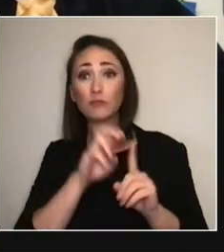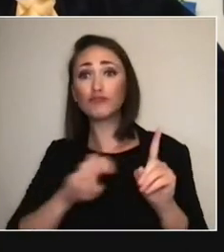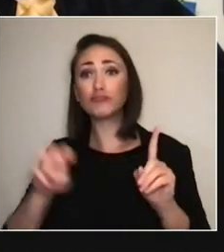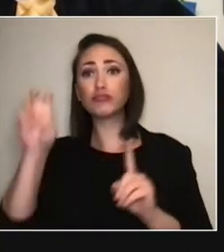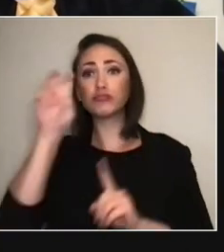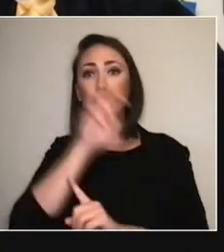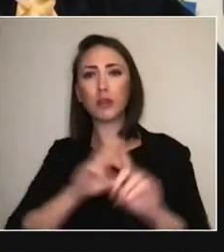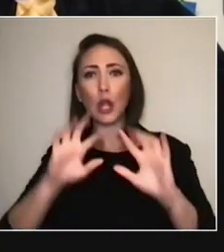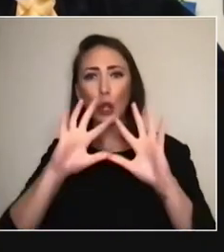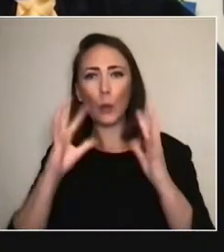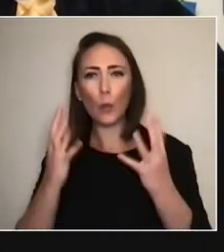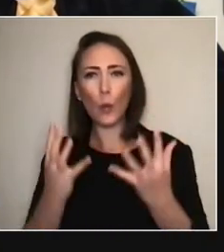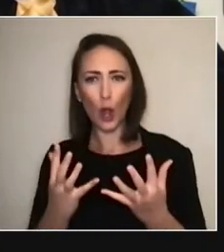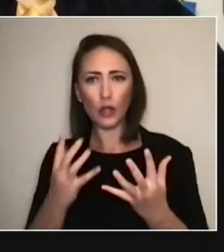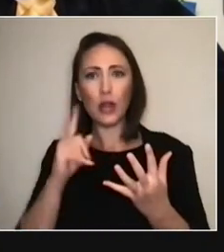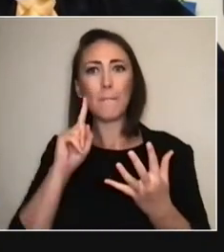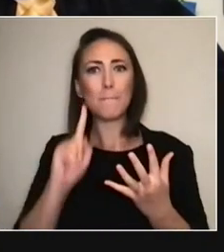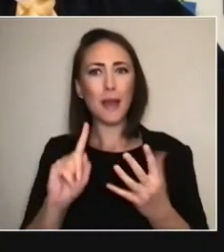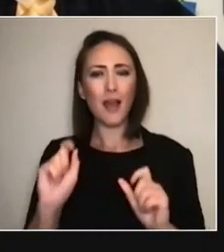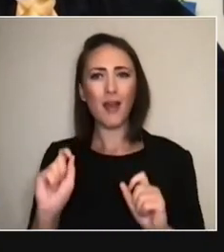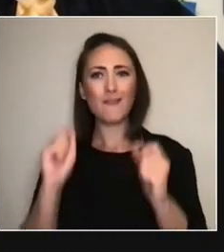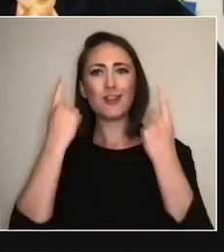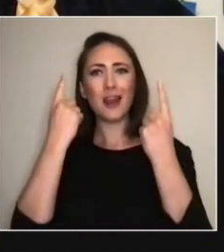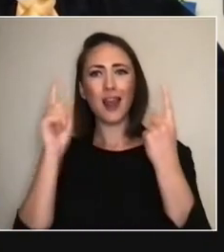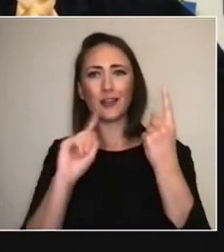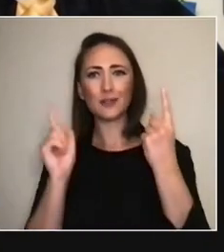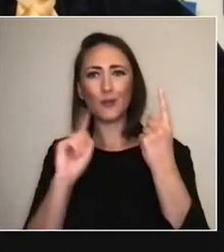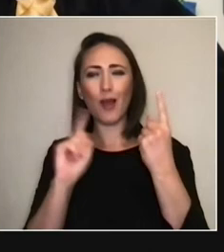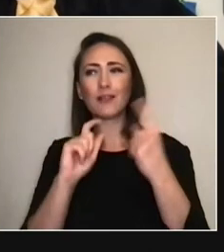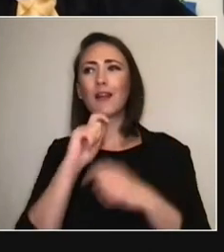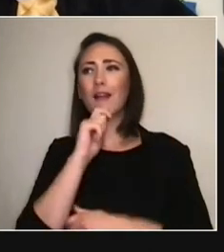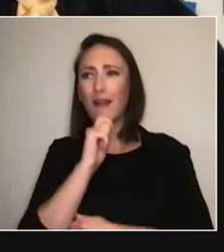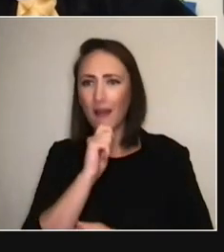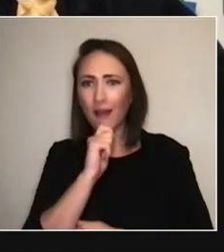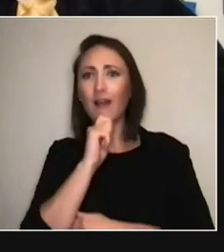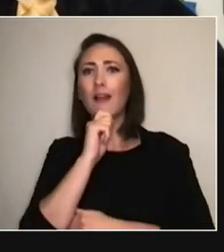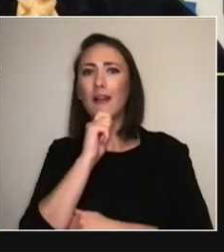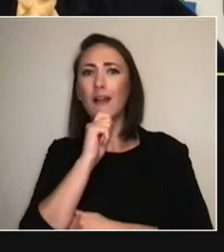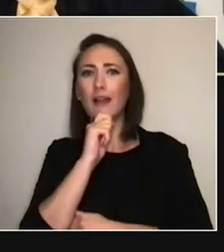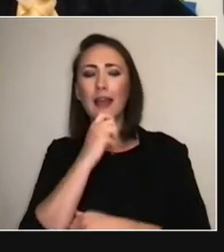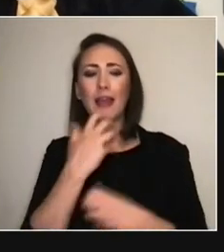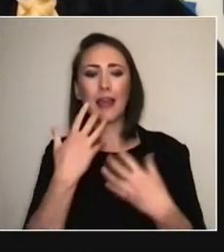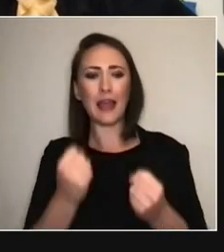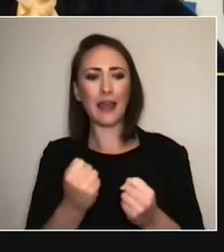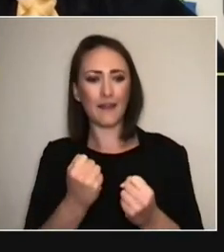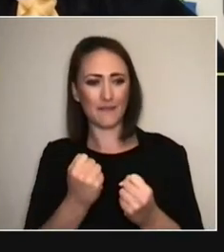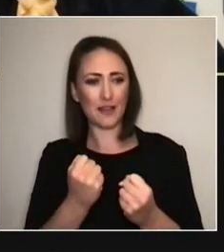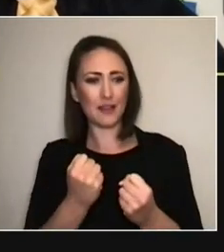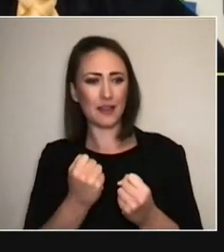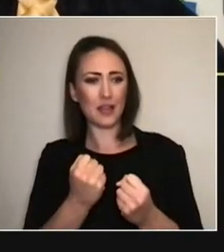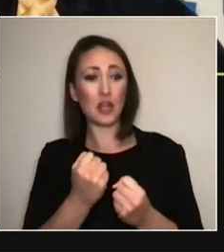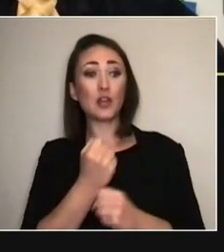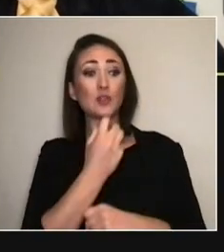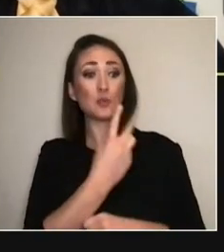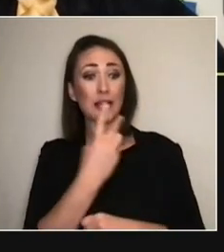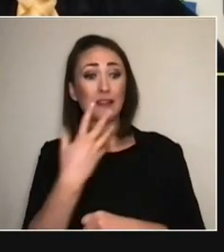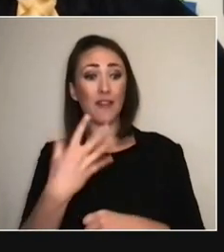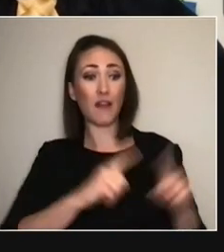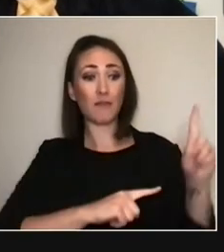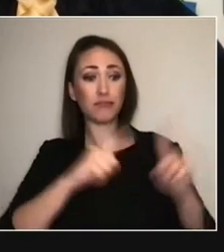On the touring rider is, 'Find us this group of 25 8-year-olds 'and a salon and we'll do the rest.'